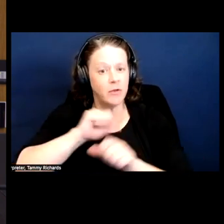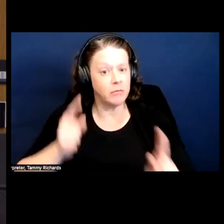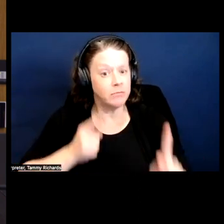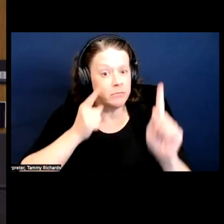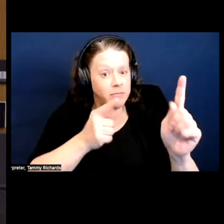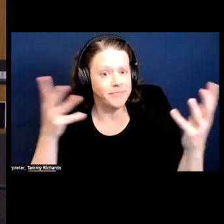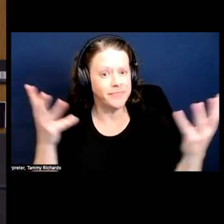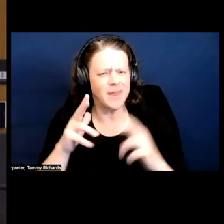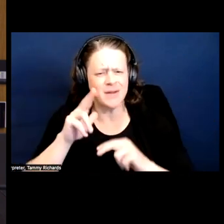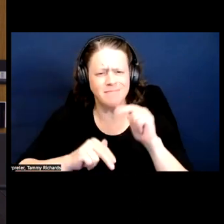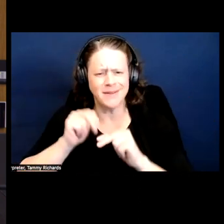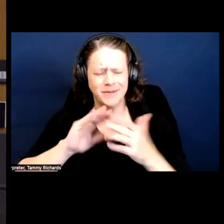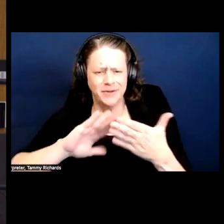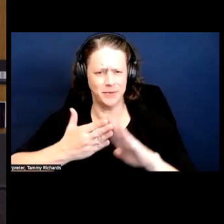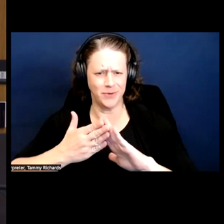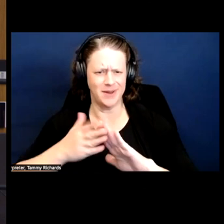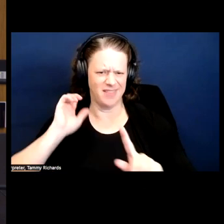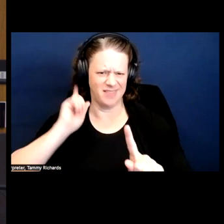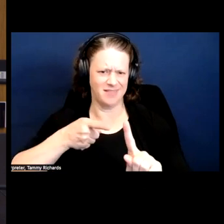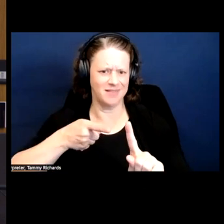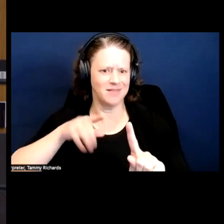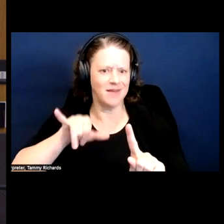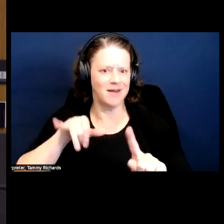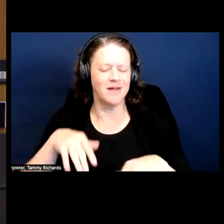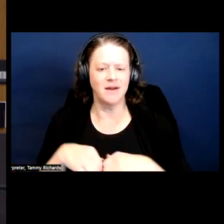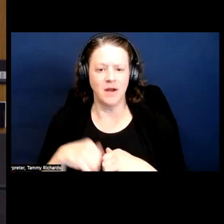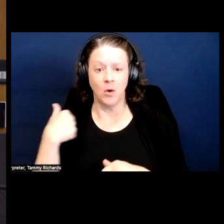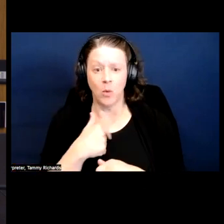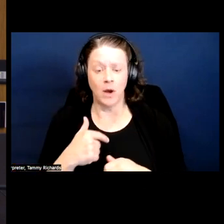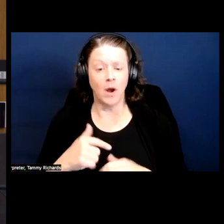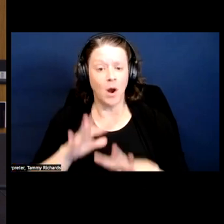I think we're used to being harsh because the world is harsh to us, right.